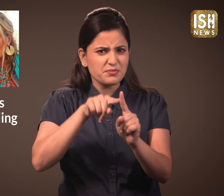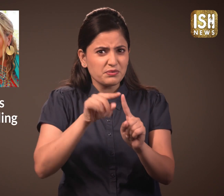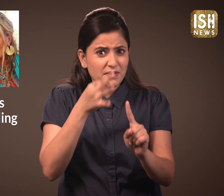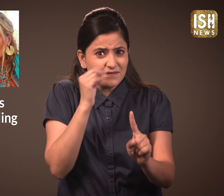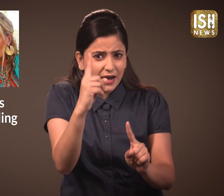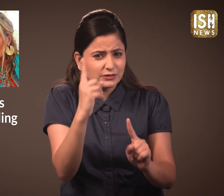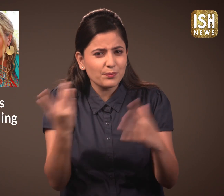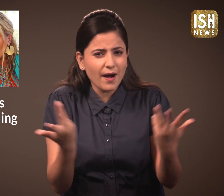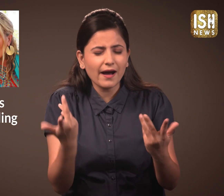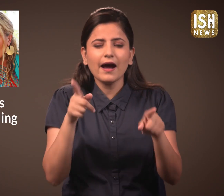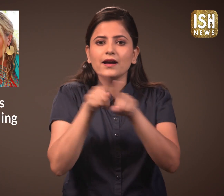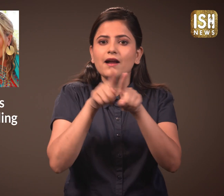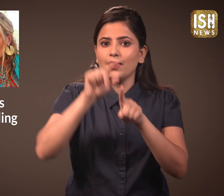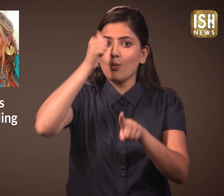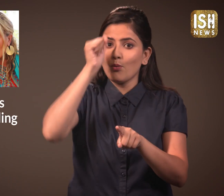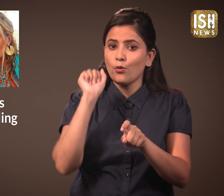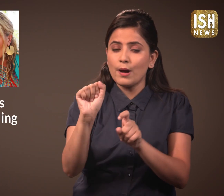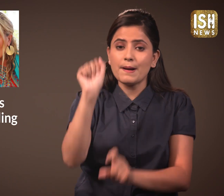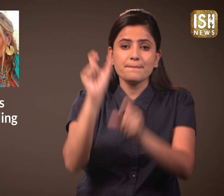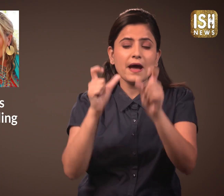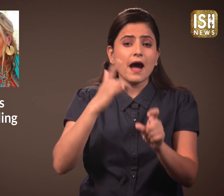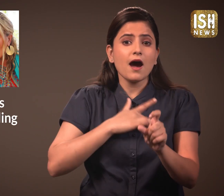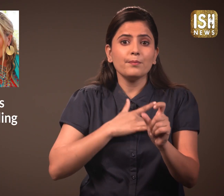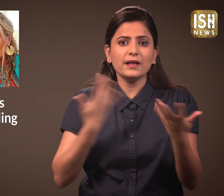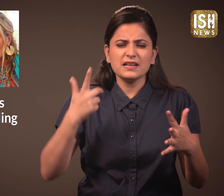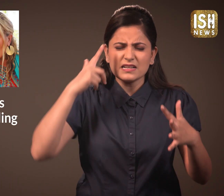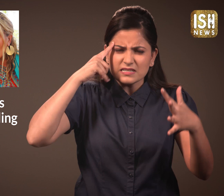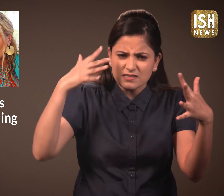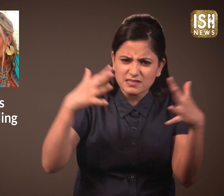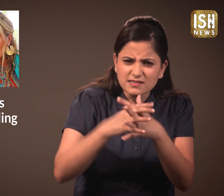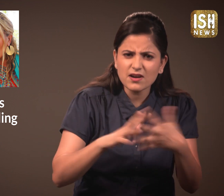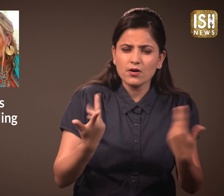Tea is priority because People have a habit. When they are stressed,